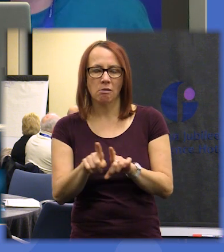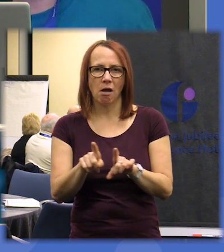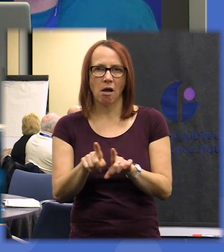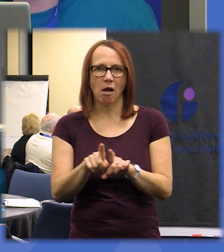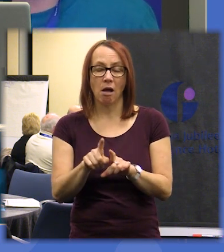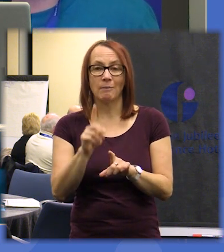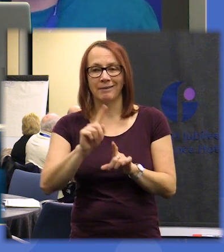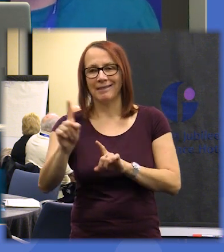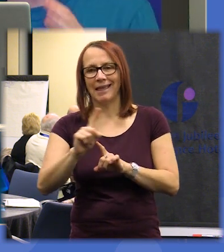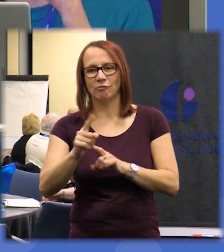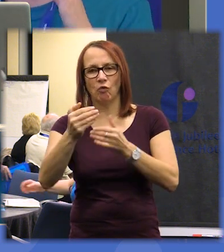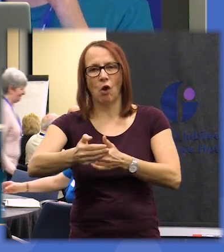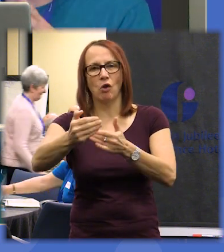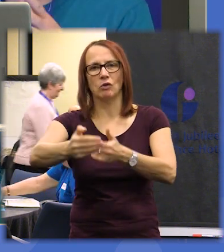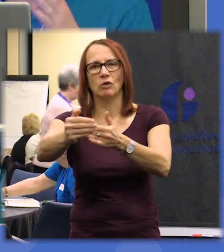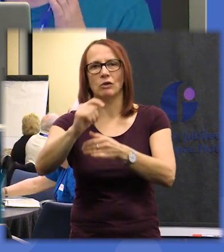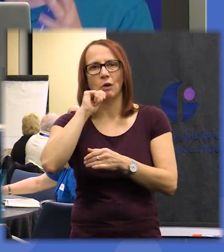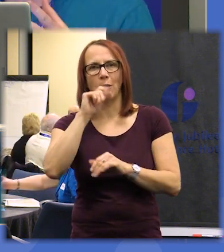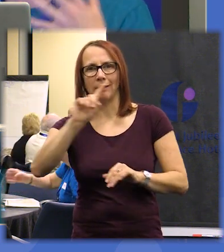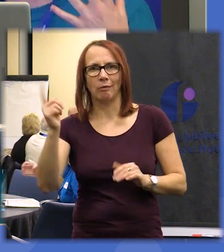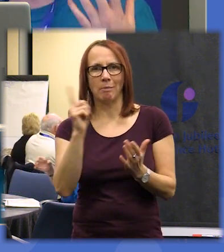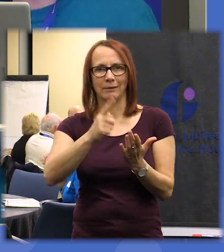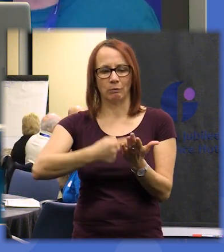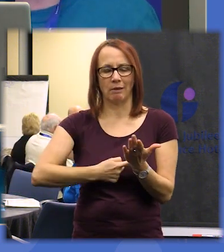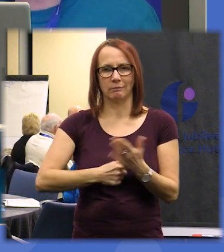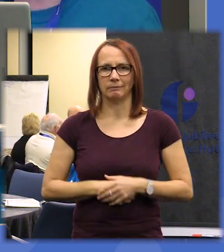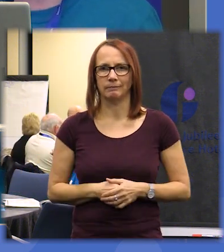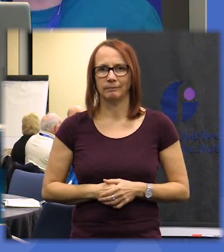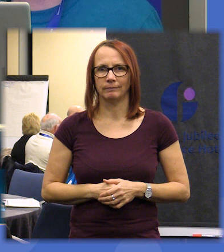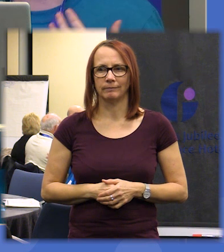weekends and because all of the work that you did yesterday was on different